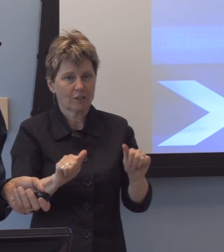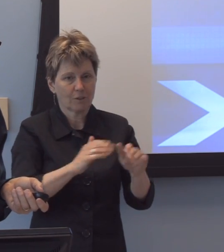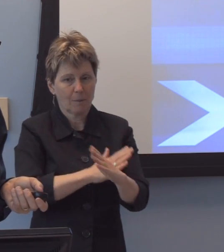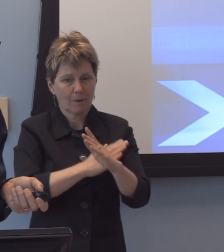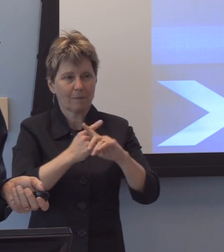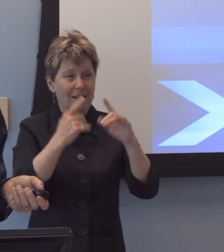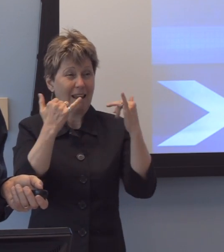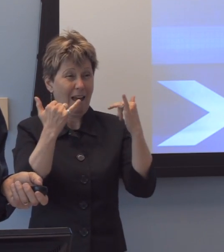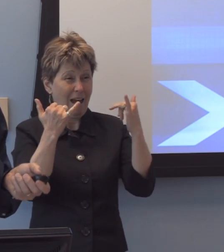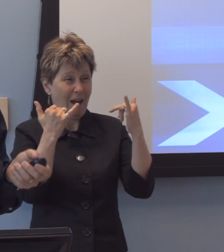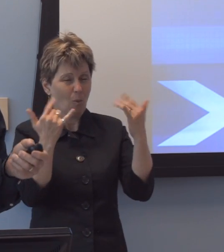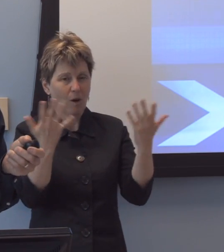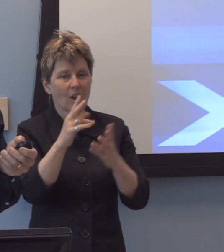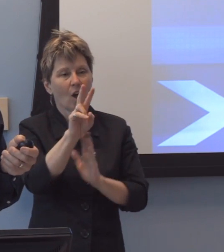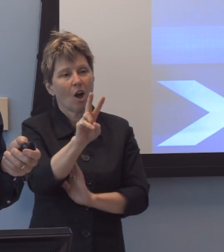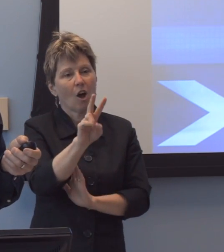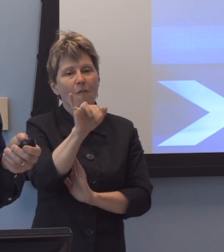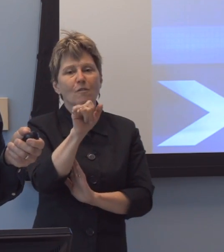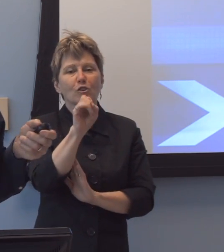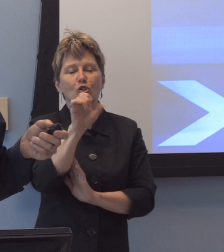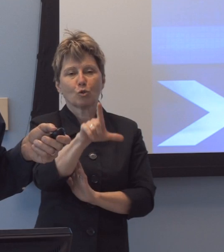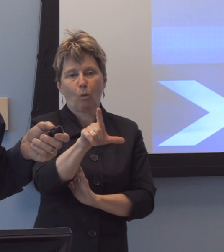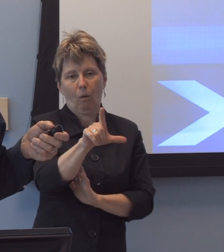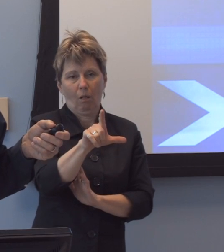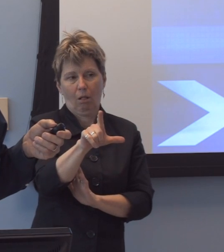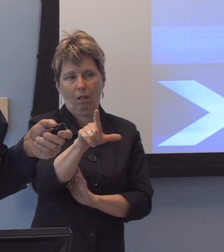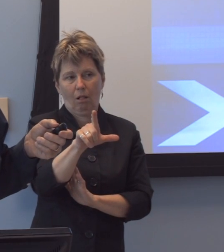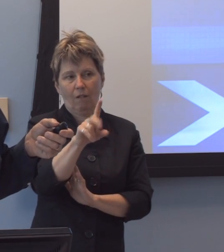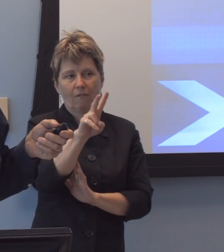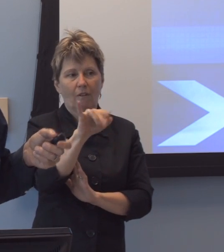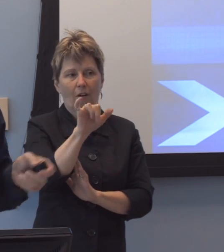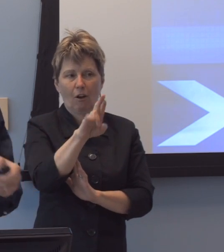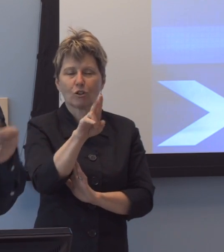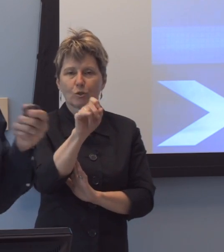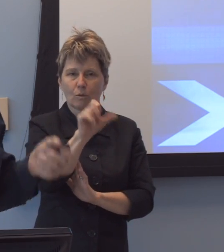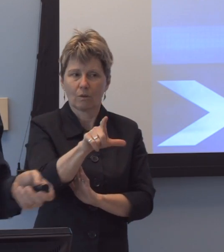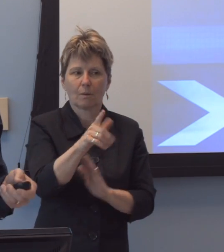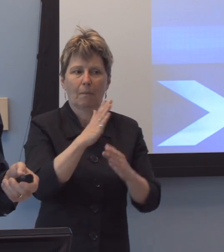That, uh-uh, and-and so, and-and in some sense it's more insidious because at least,